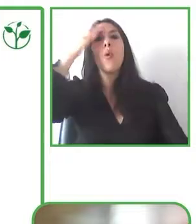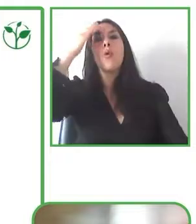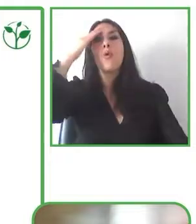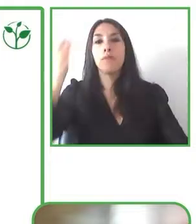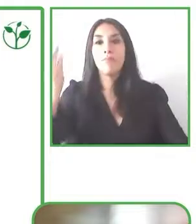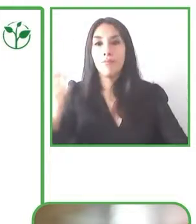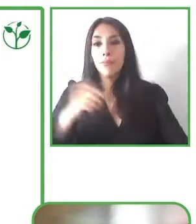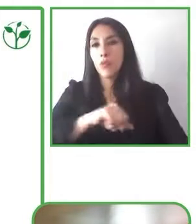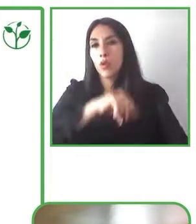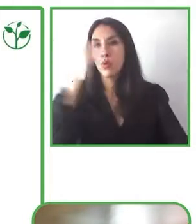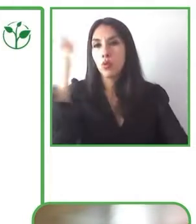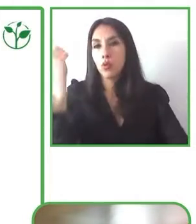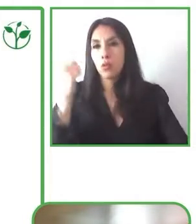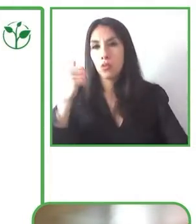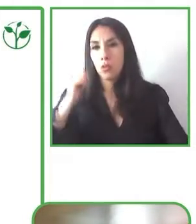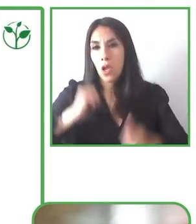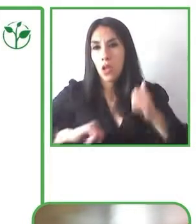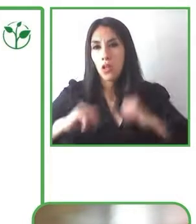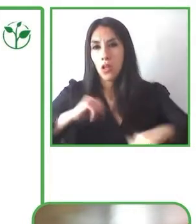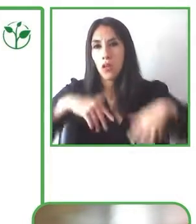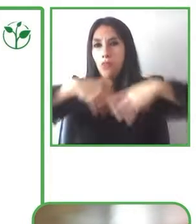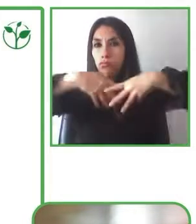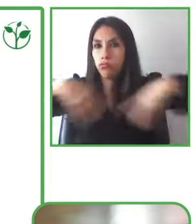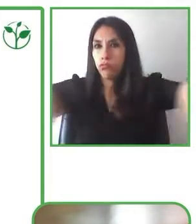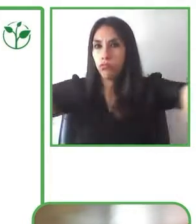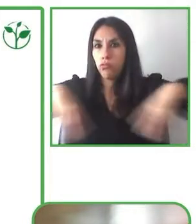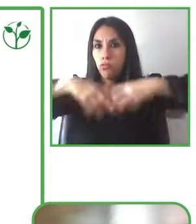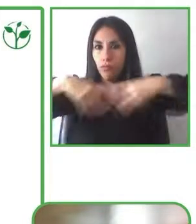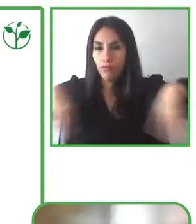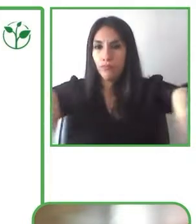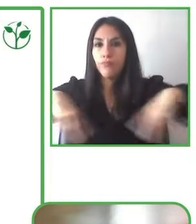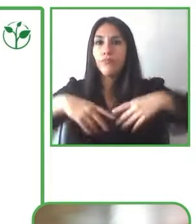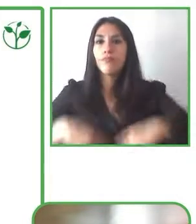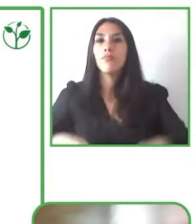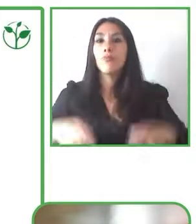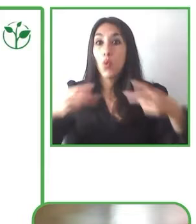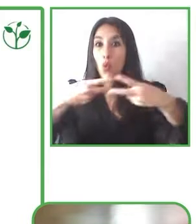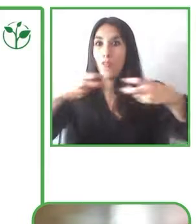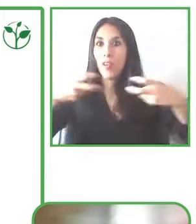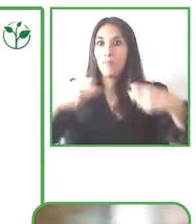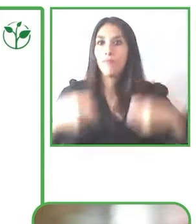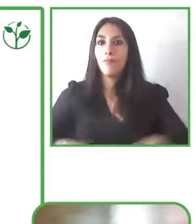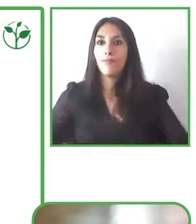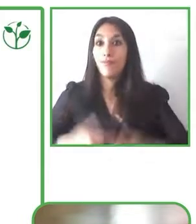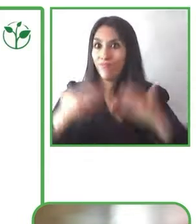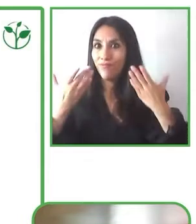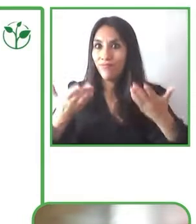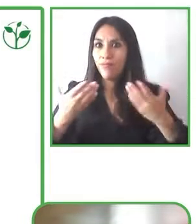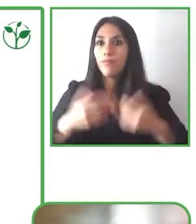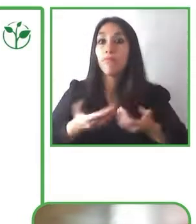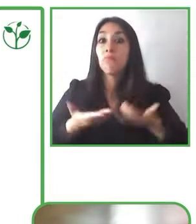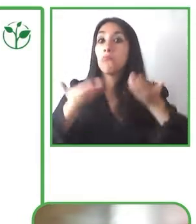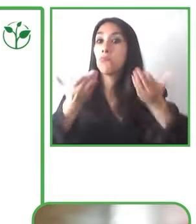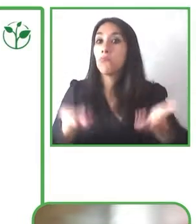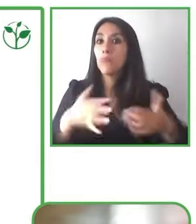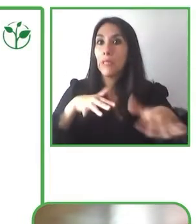We also provide subtitles for the performances broadcast above the stage